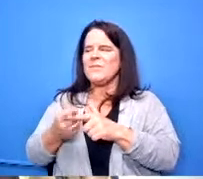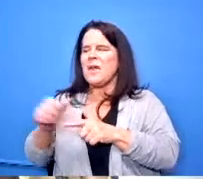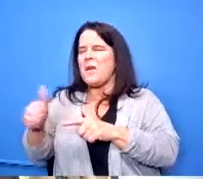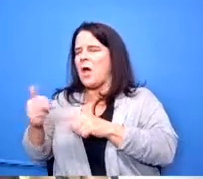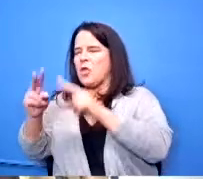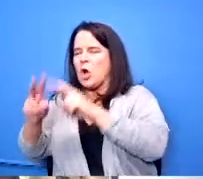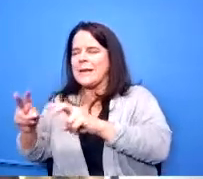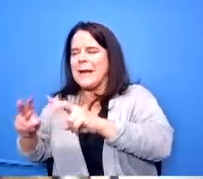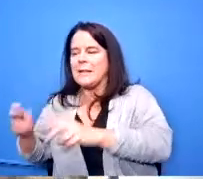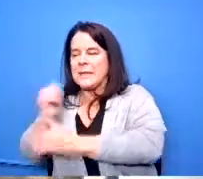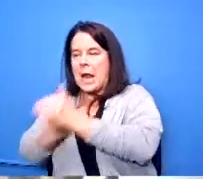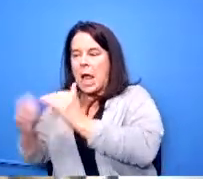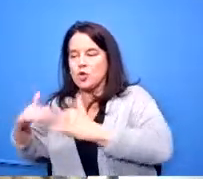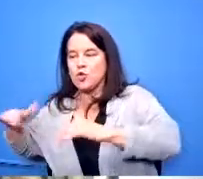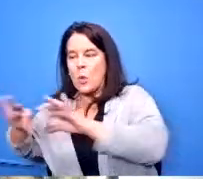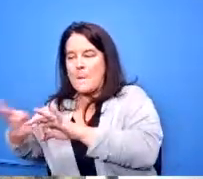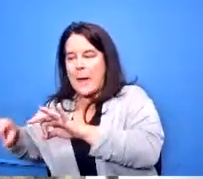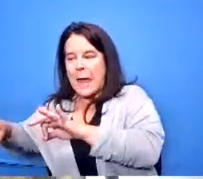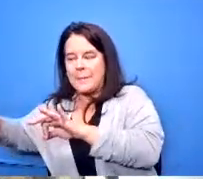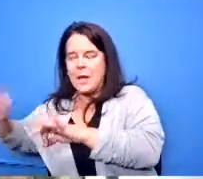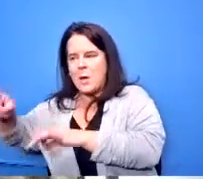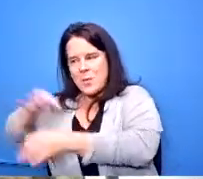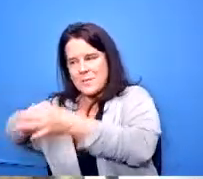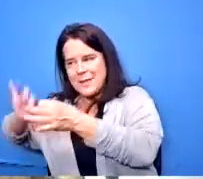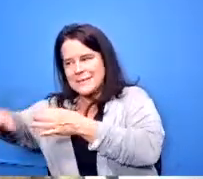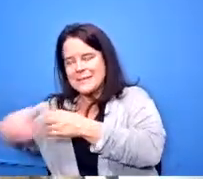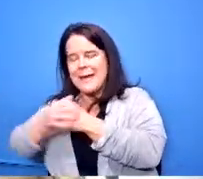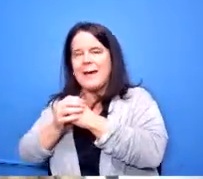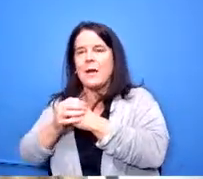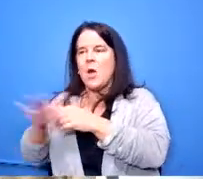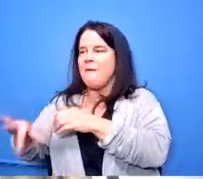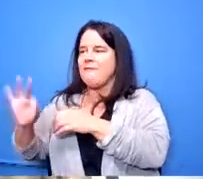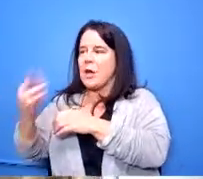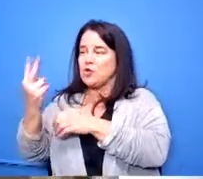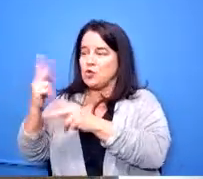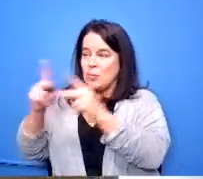piping do we have to replace that we found that there are two places that it's blocked so we can